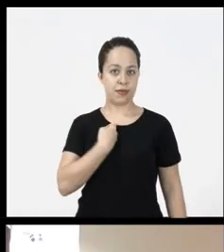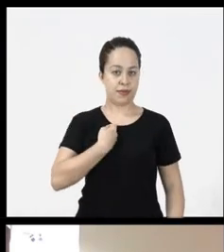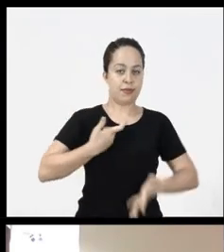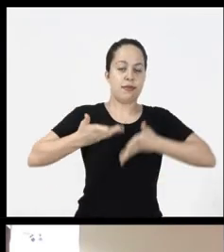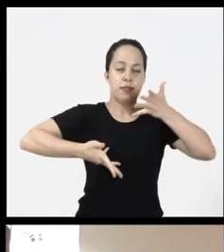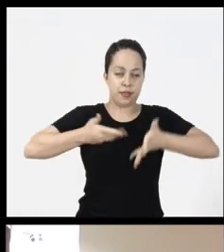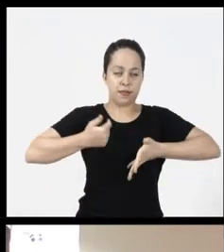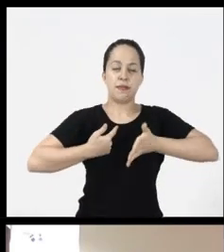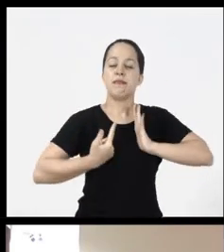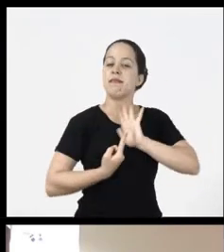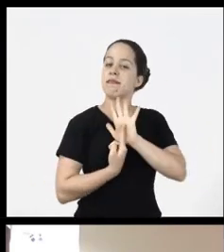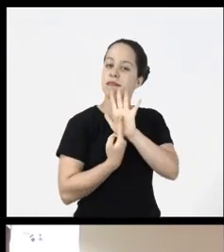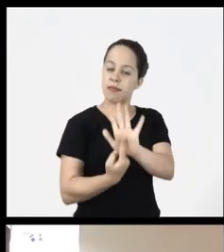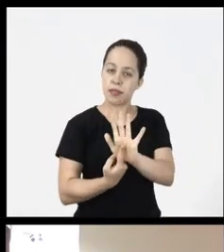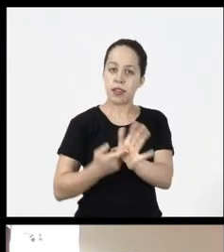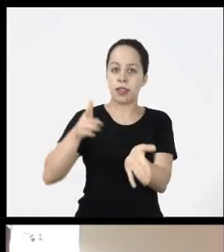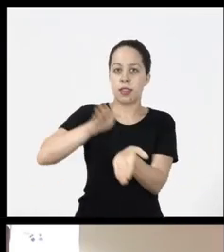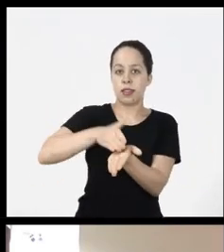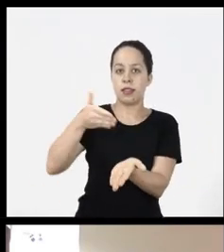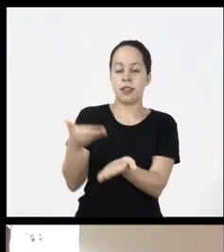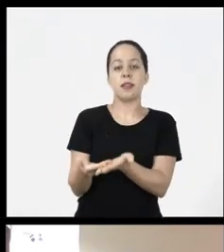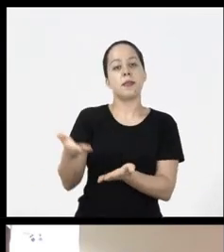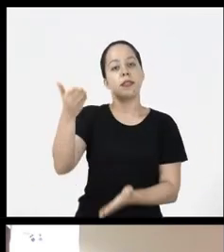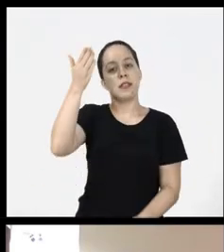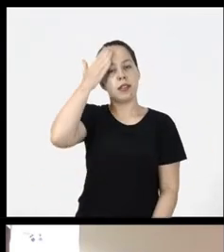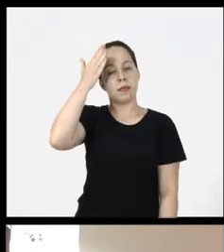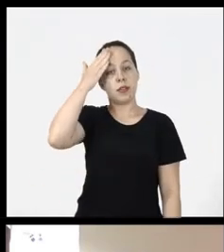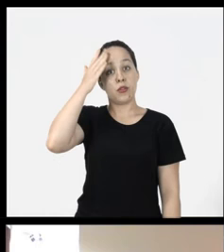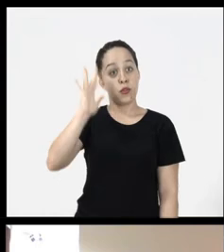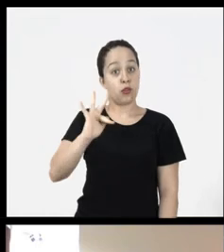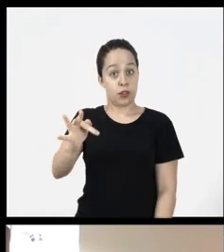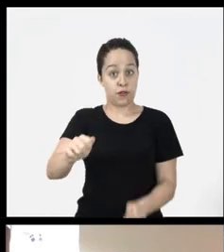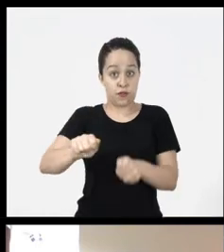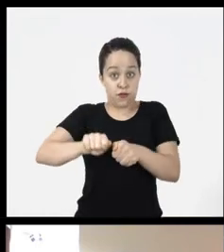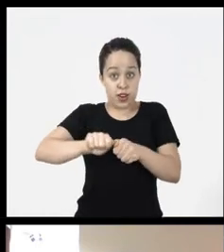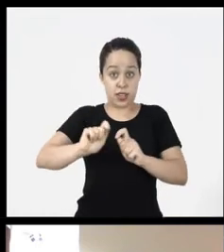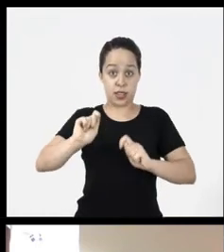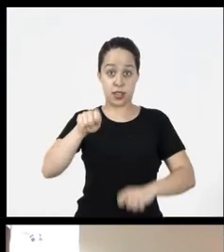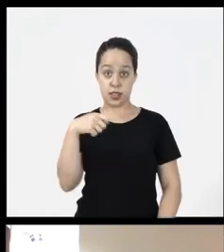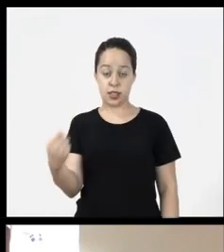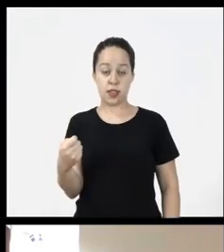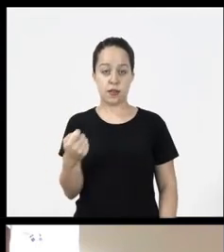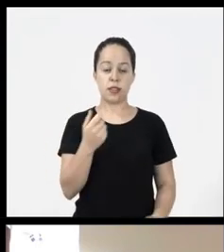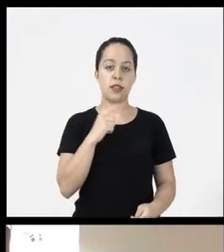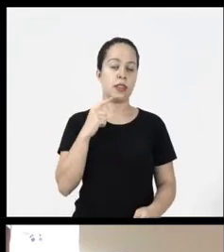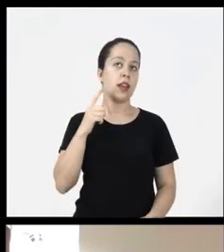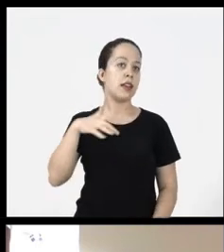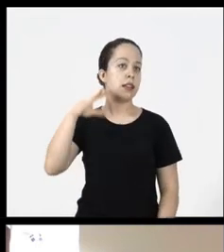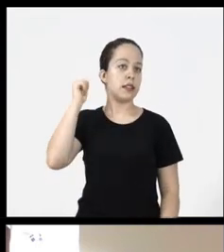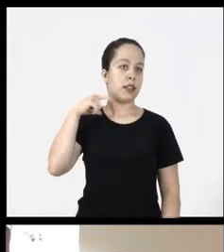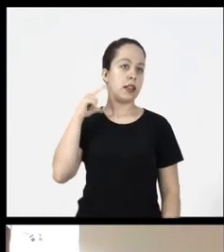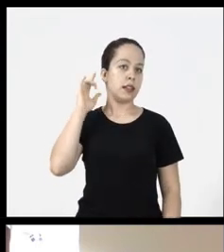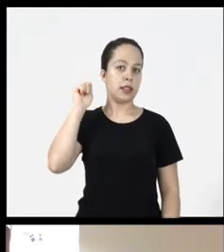what my signal was for the interpreter to know whenever he makes the signal, right passing